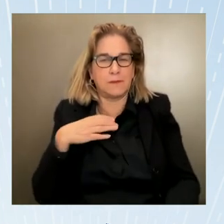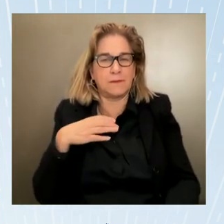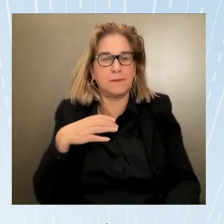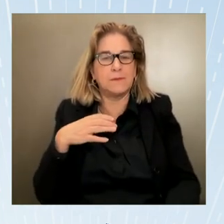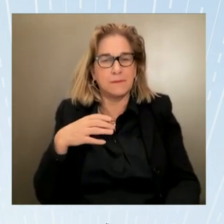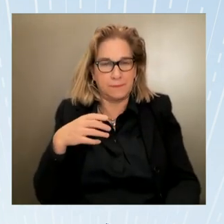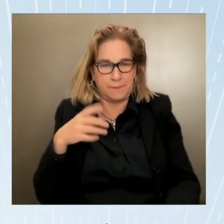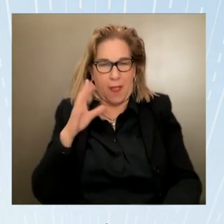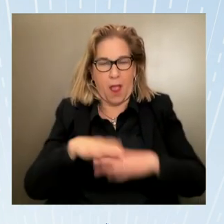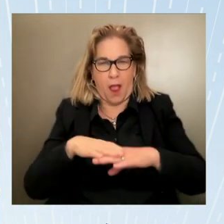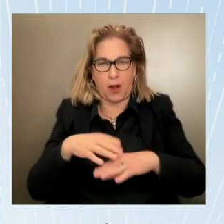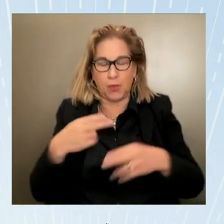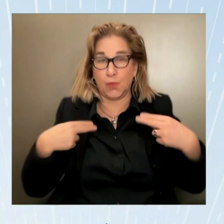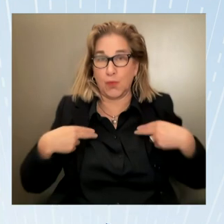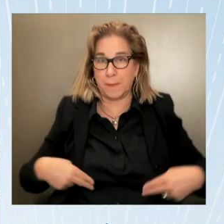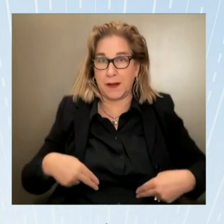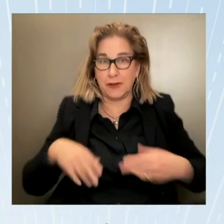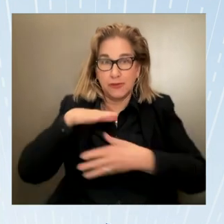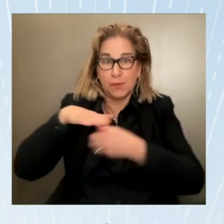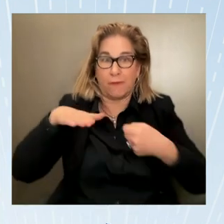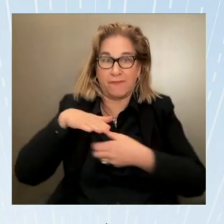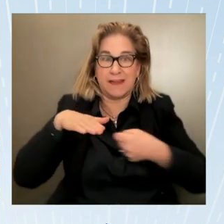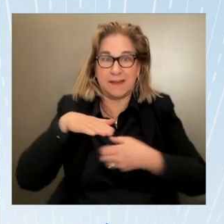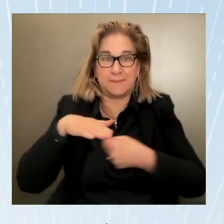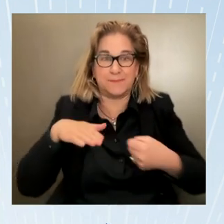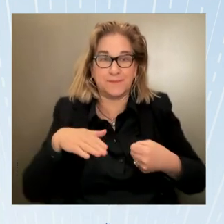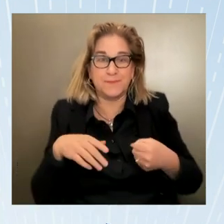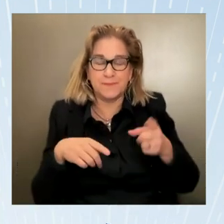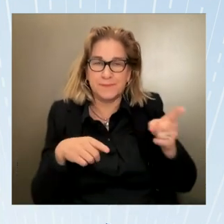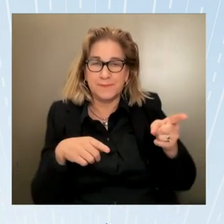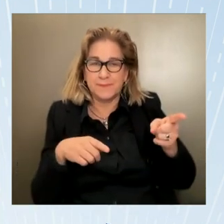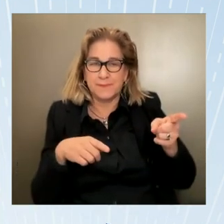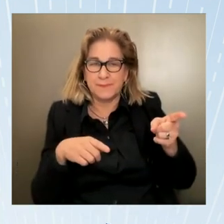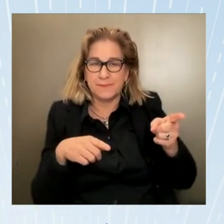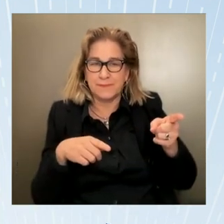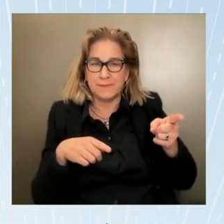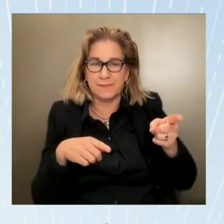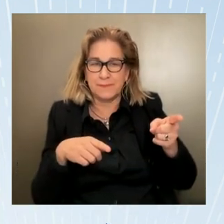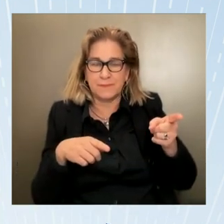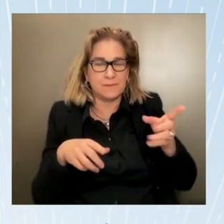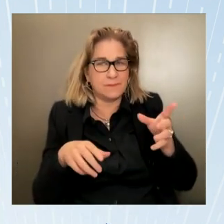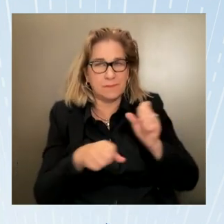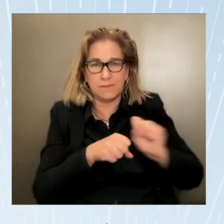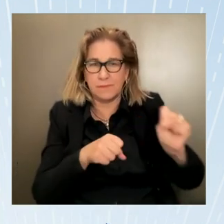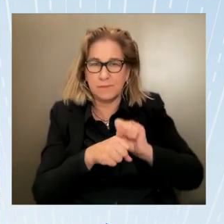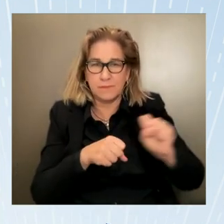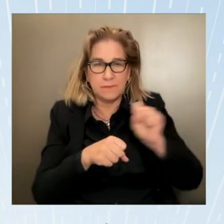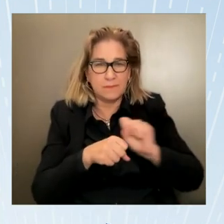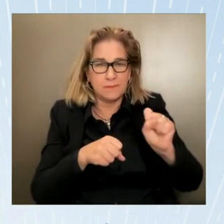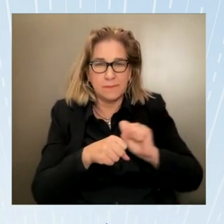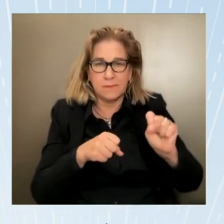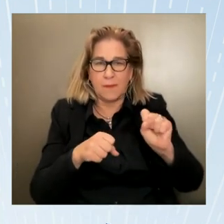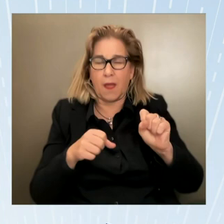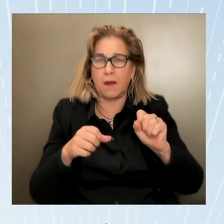our work this is something that we've been very very focused on and uh and committed to we're